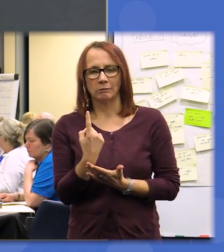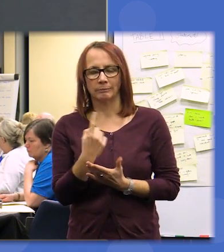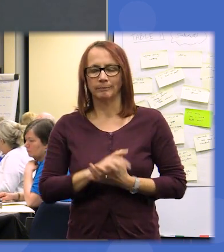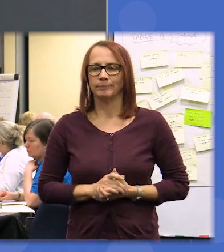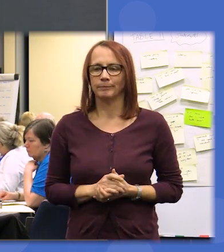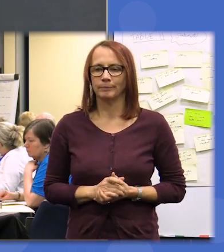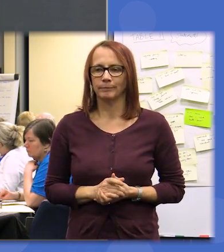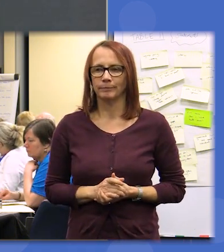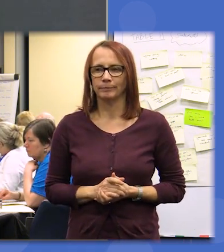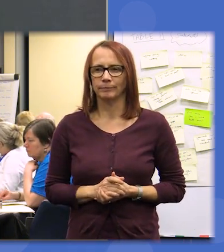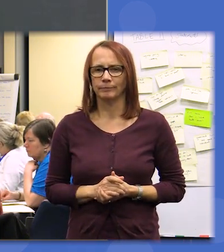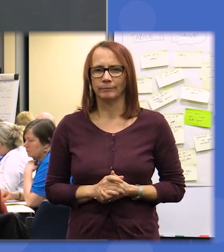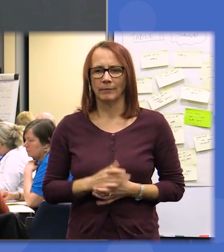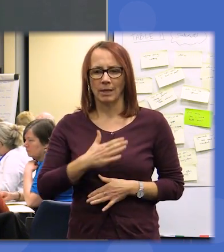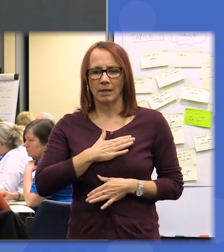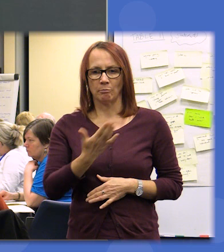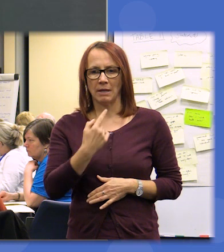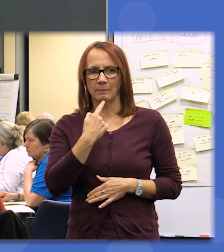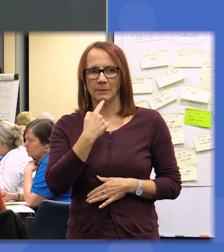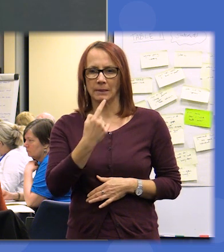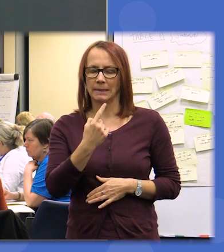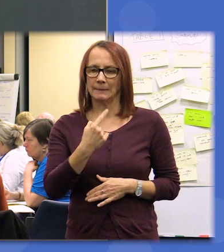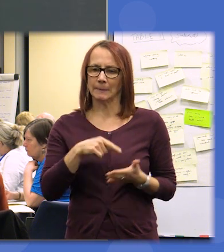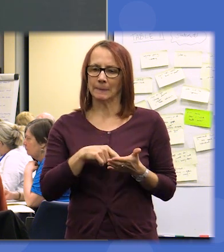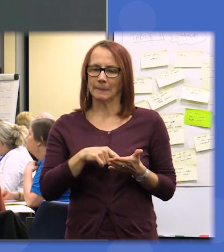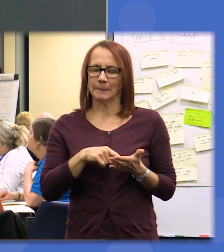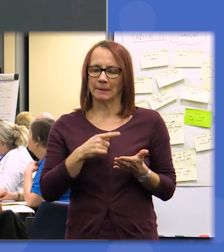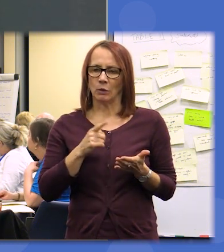what a member has filed a note of concern about one of the statements that